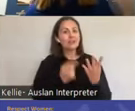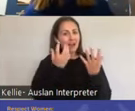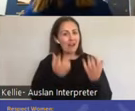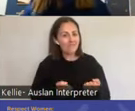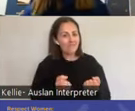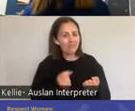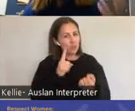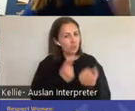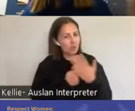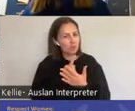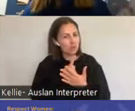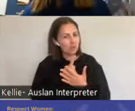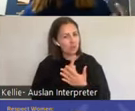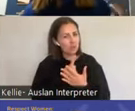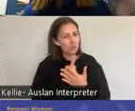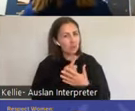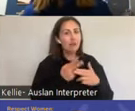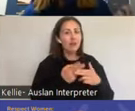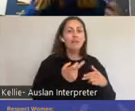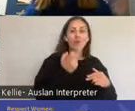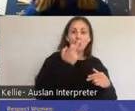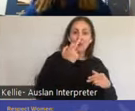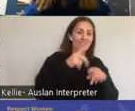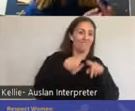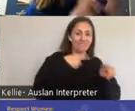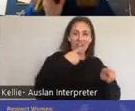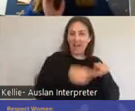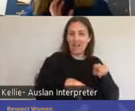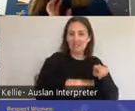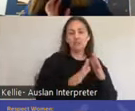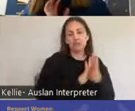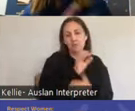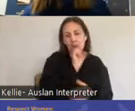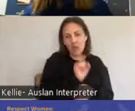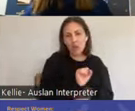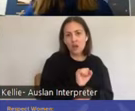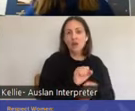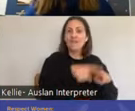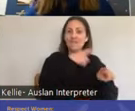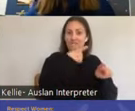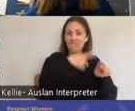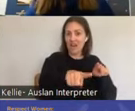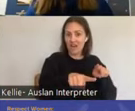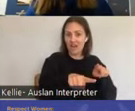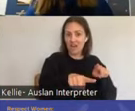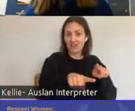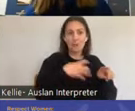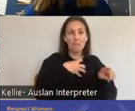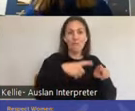this process will be quite fast. You know, it can actually happen in quite a quick succession.